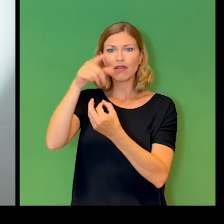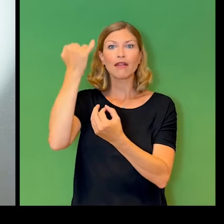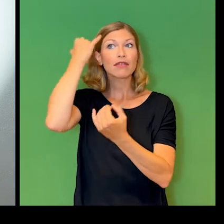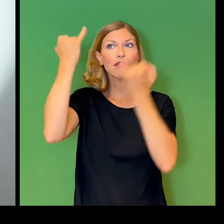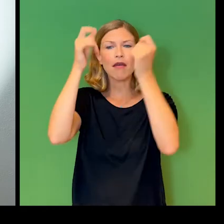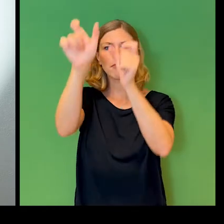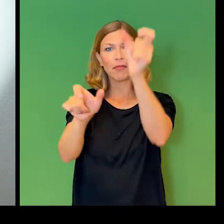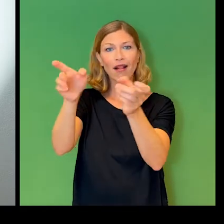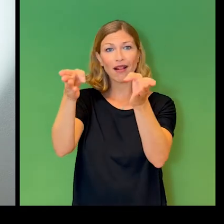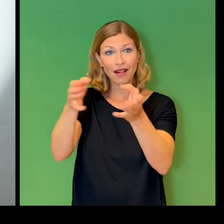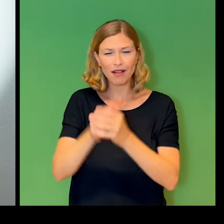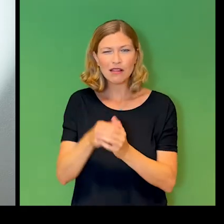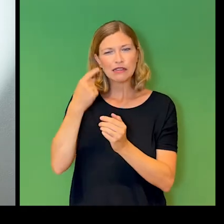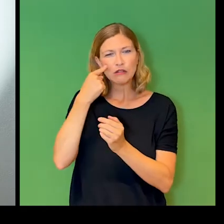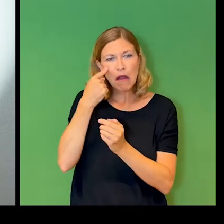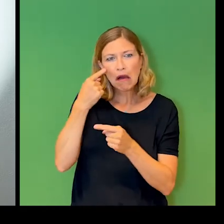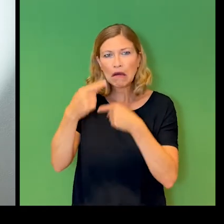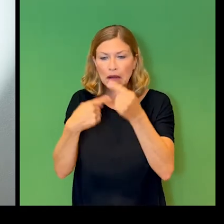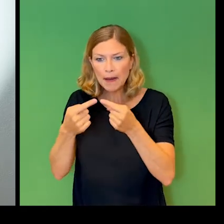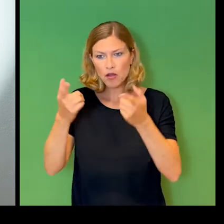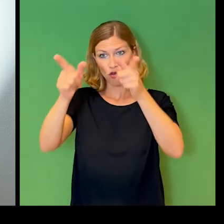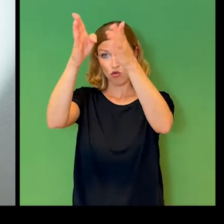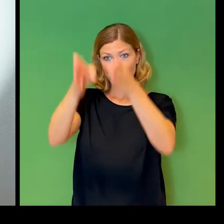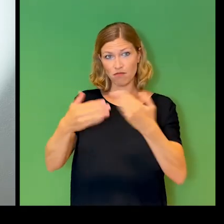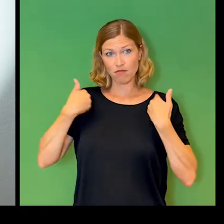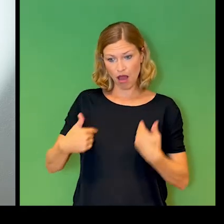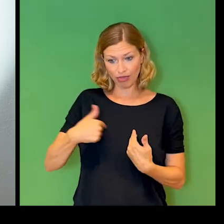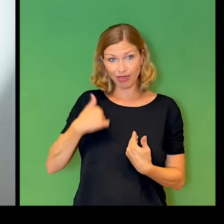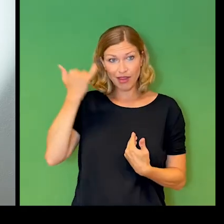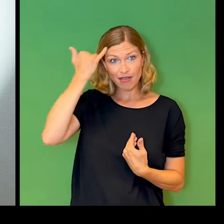It seeks to imitate the ways in which we do things and think.